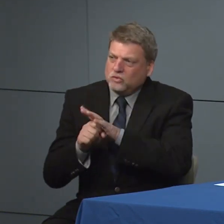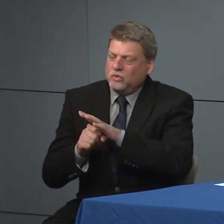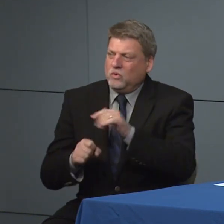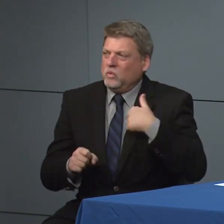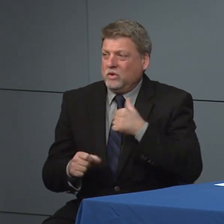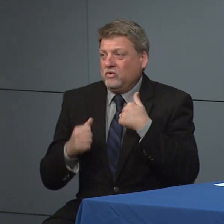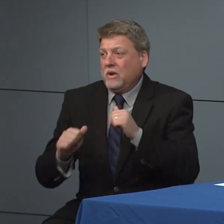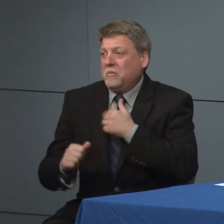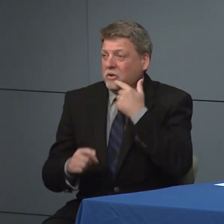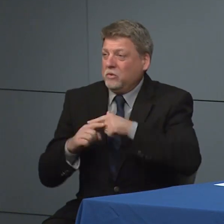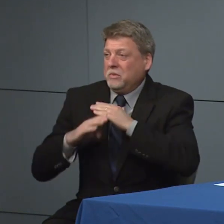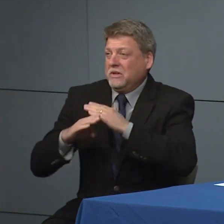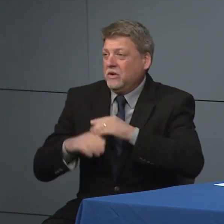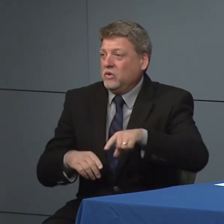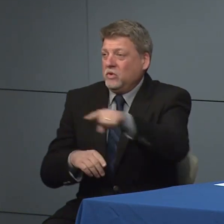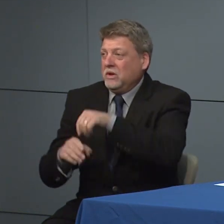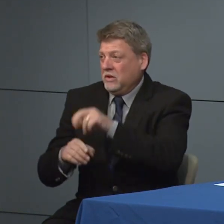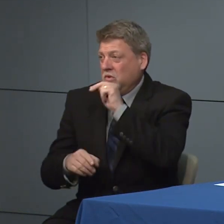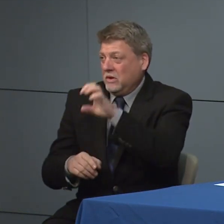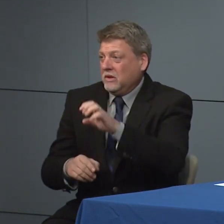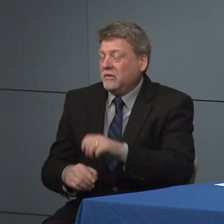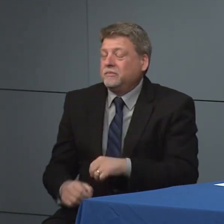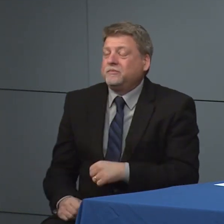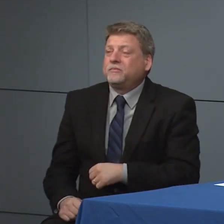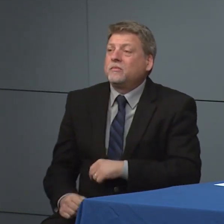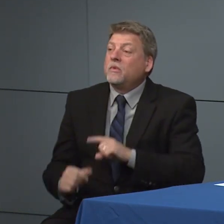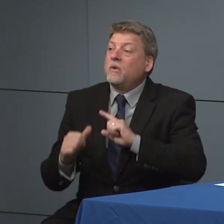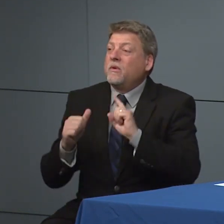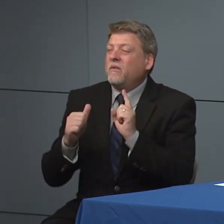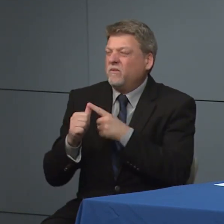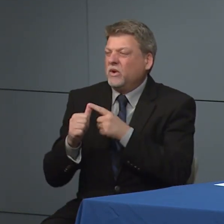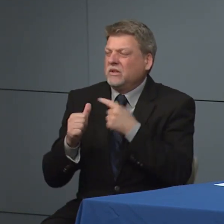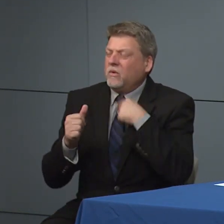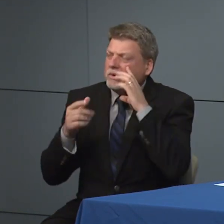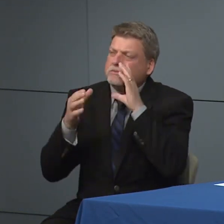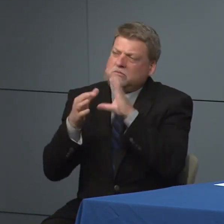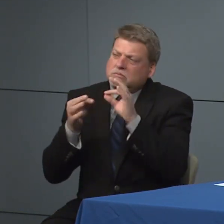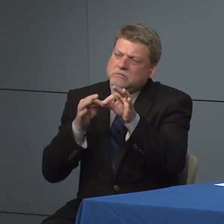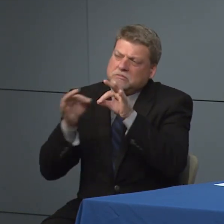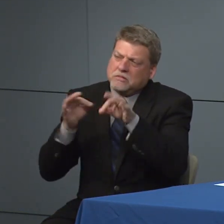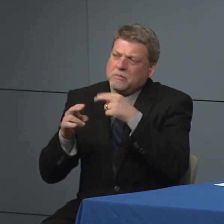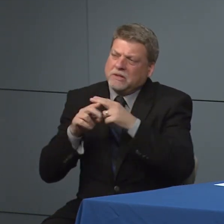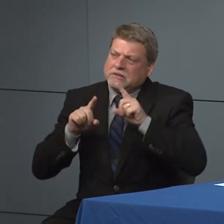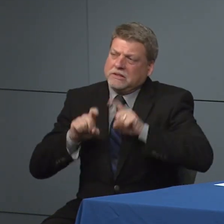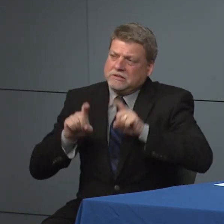first the question of testing which continues to come up. So I just want to proactively be sure you know where we are